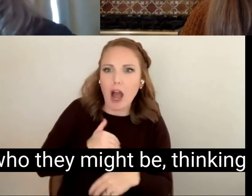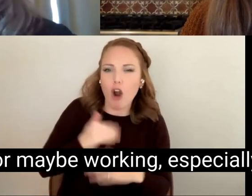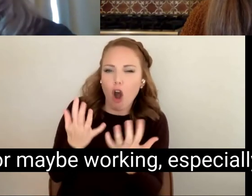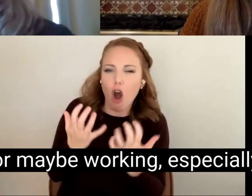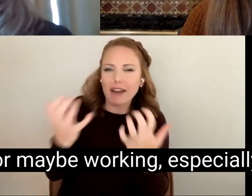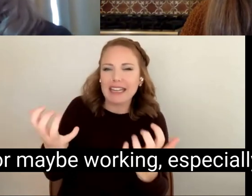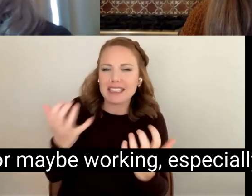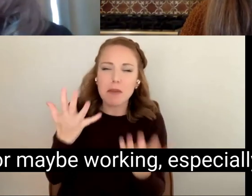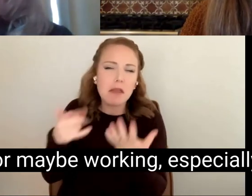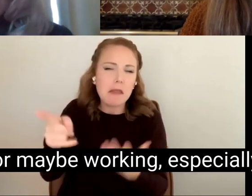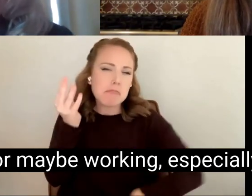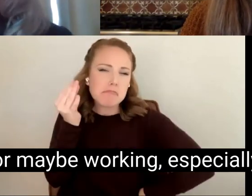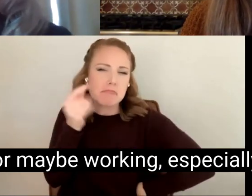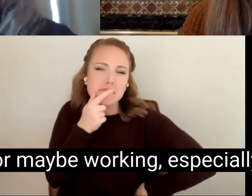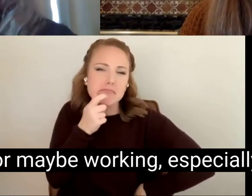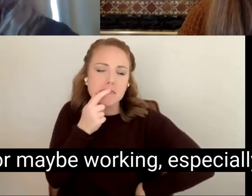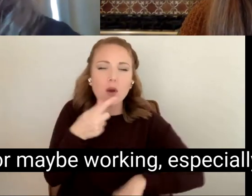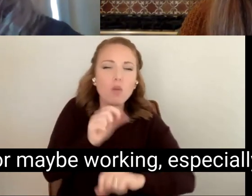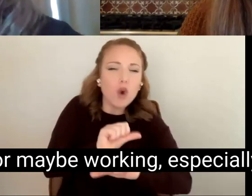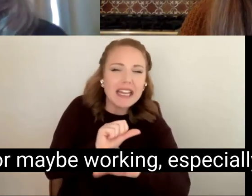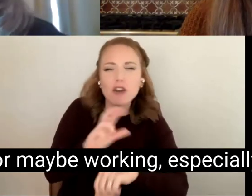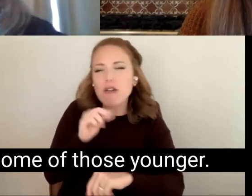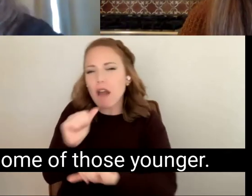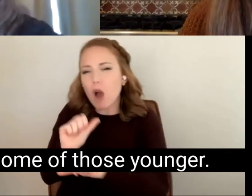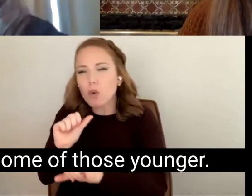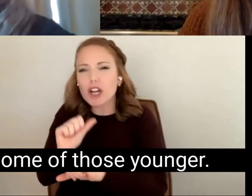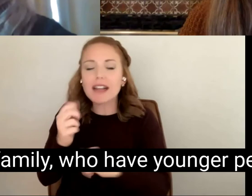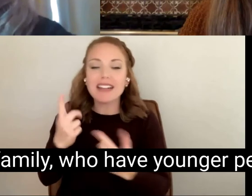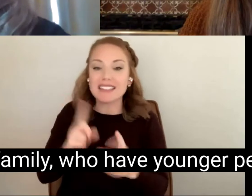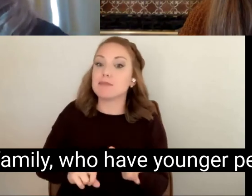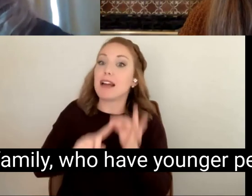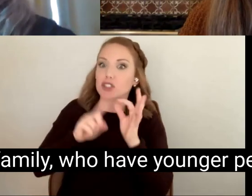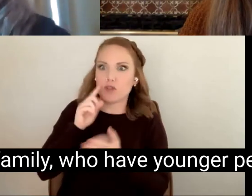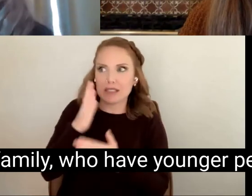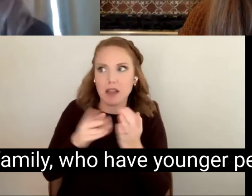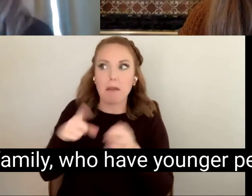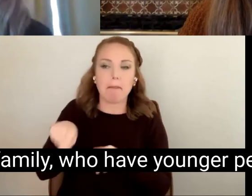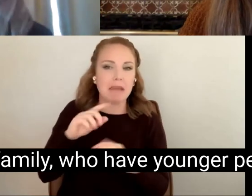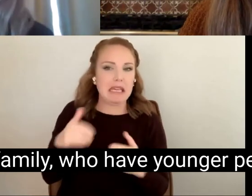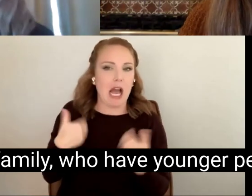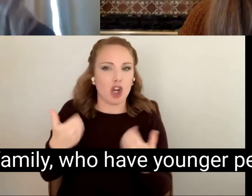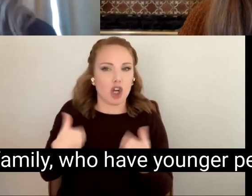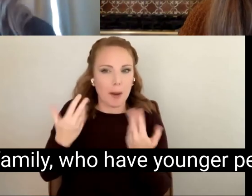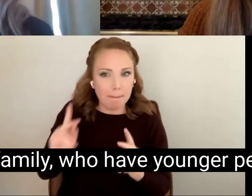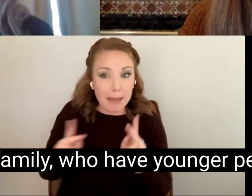working, or maybe working, especially for some of those younger. Folks are family, who have younger people